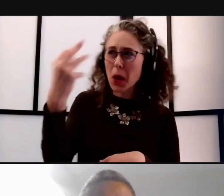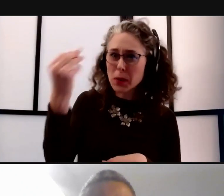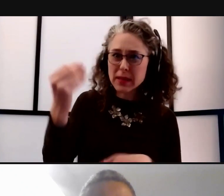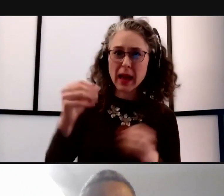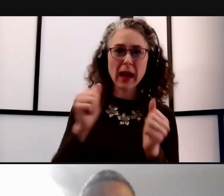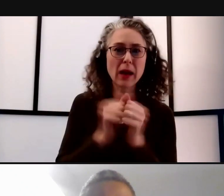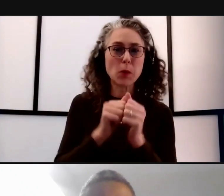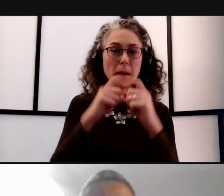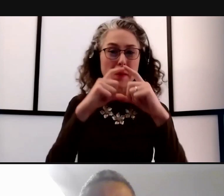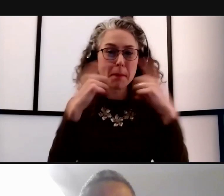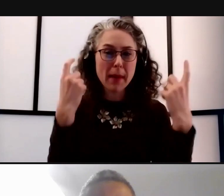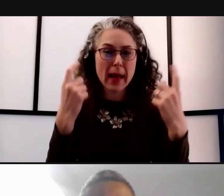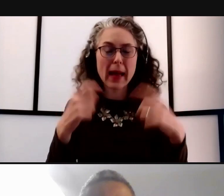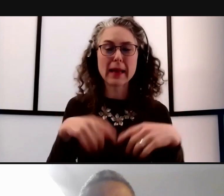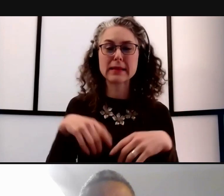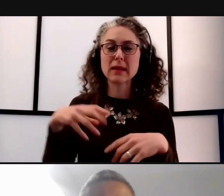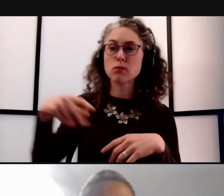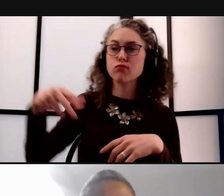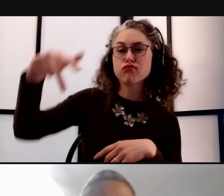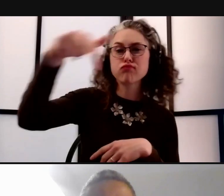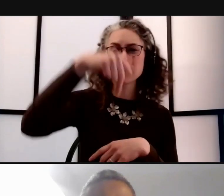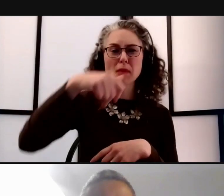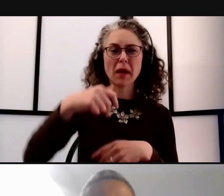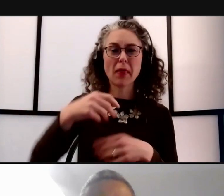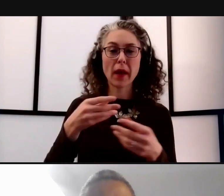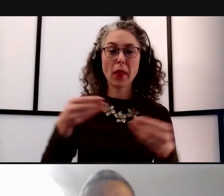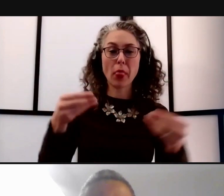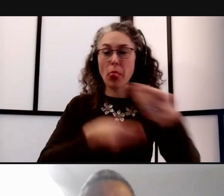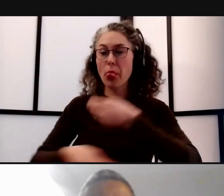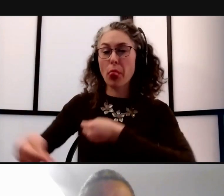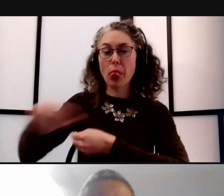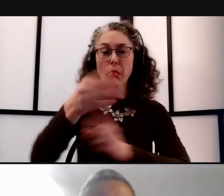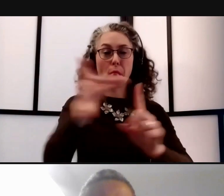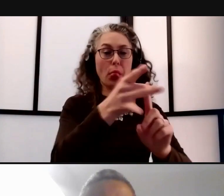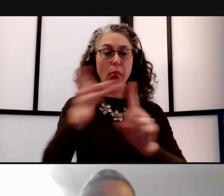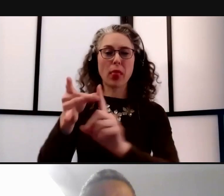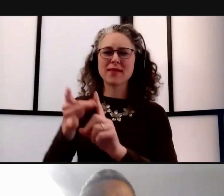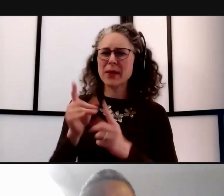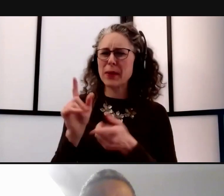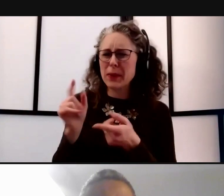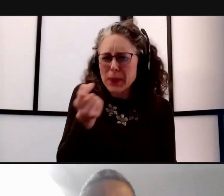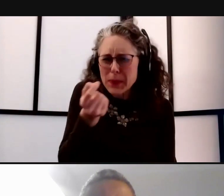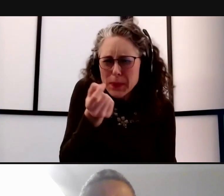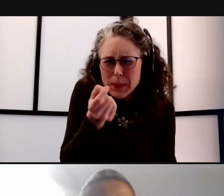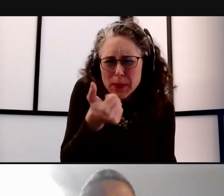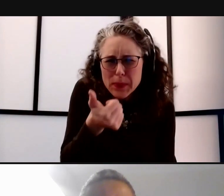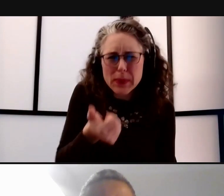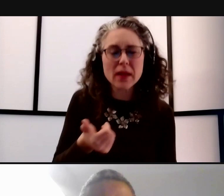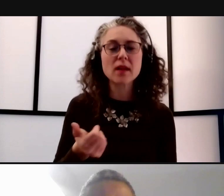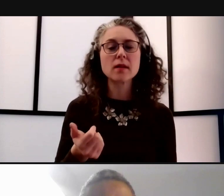your risk of transmission is negligible. And those are the kinds of things we really should be encouraging people getting fresh air.